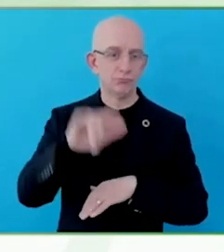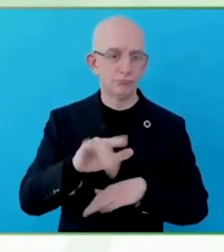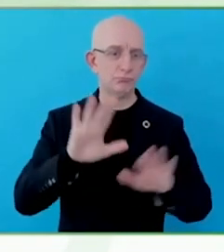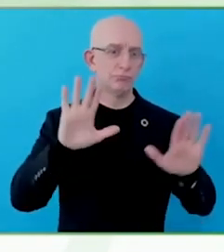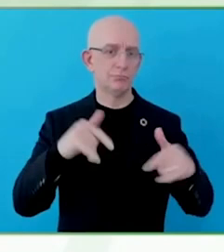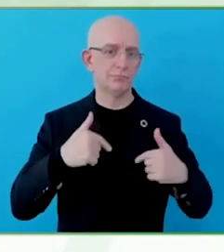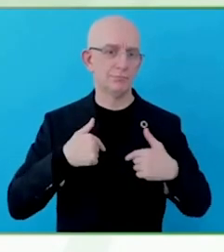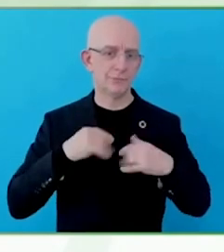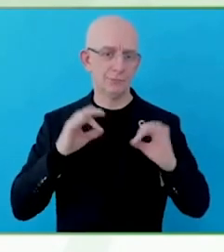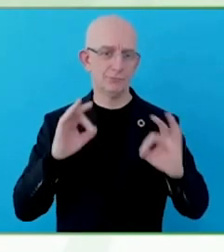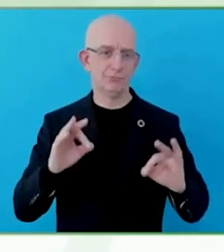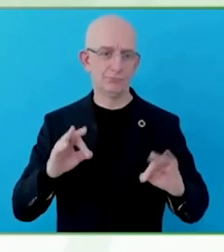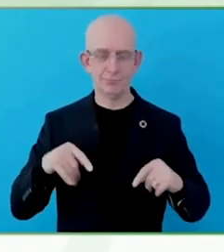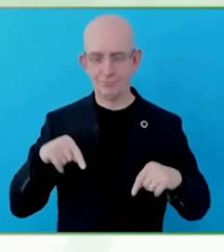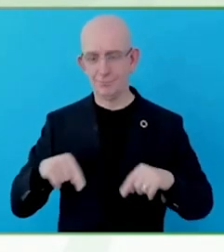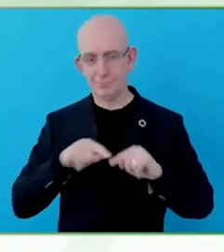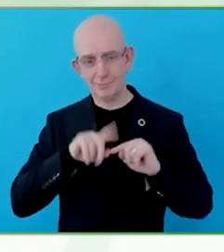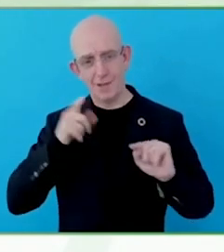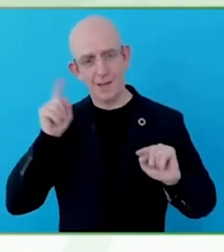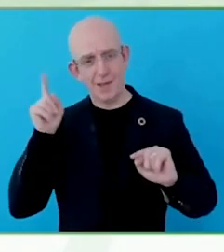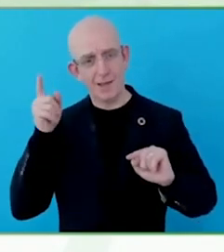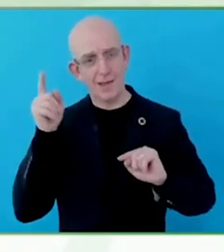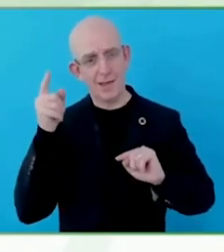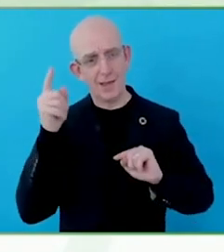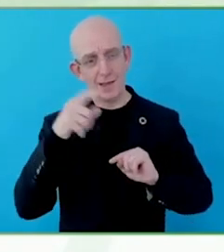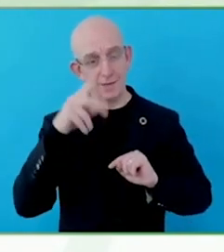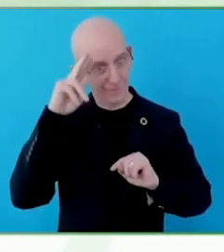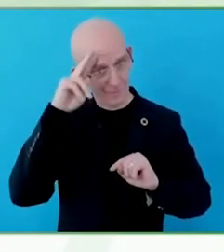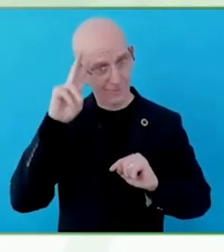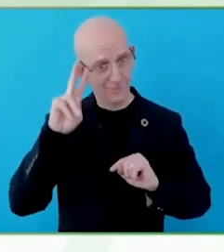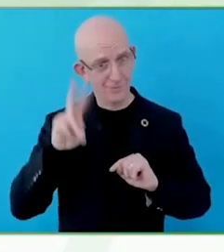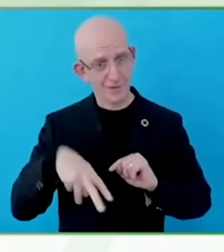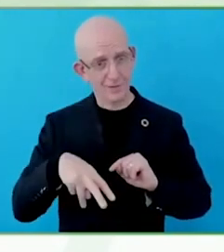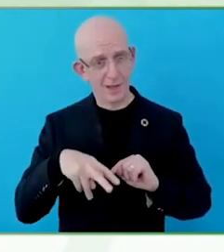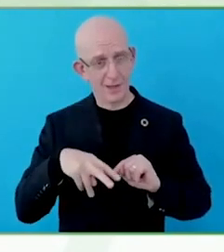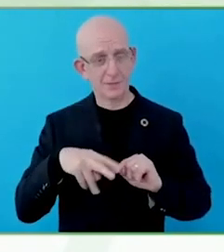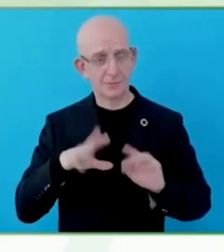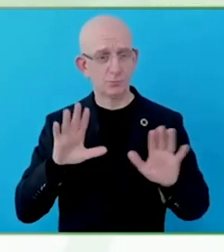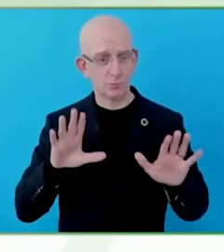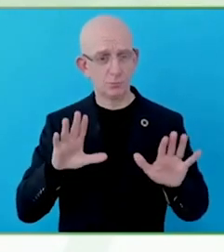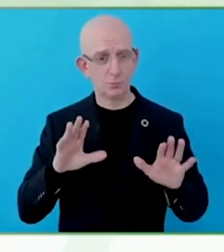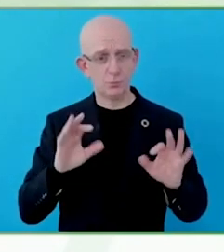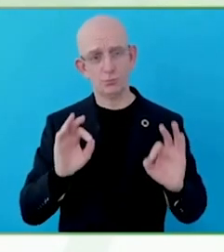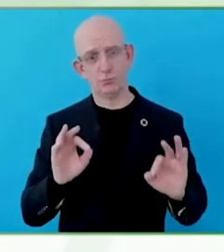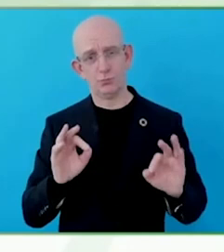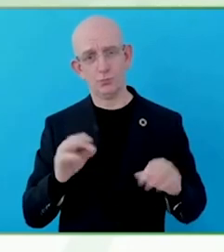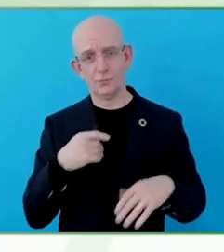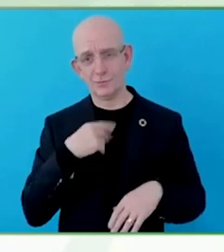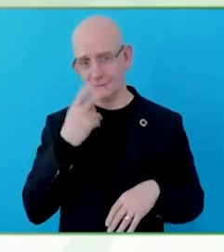I was very active in the process in 2003 and 2005. I have not been able to move about internationally a lot due to